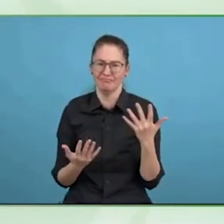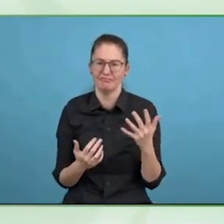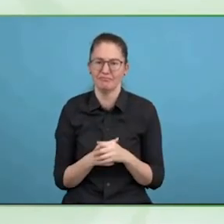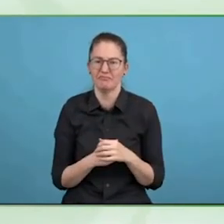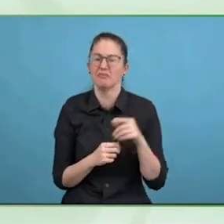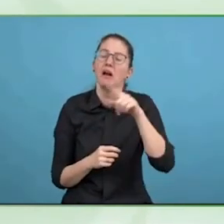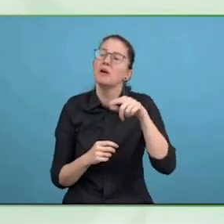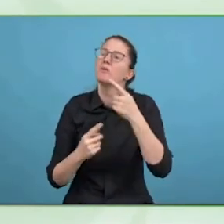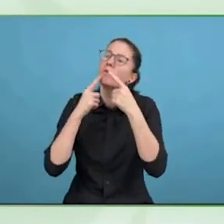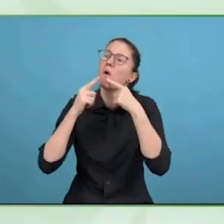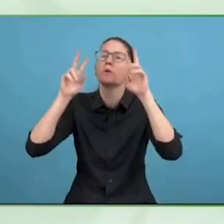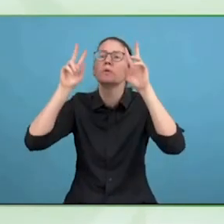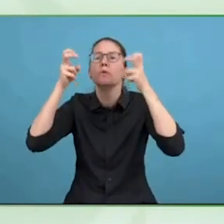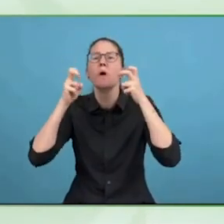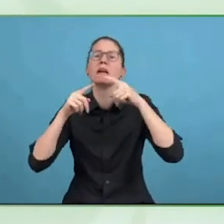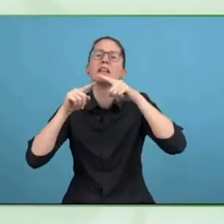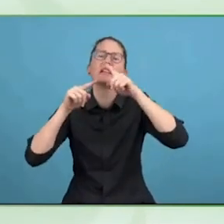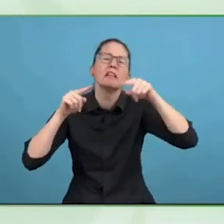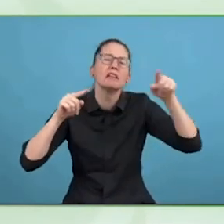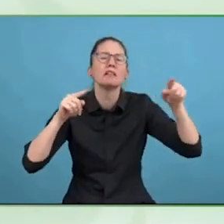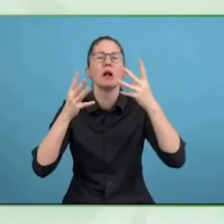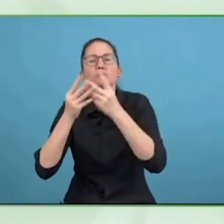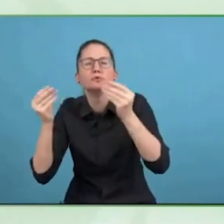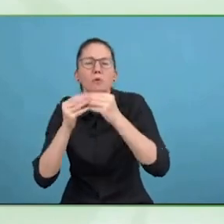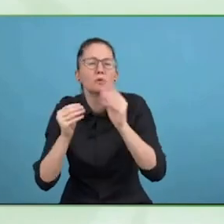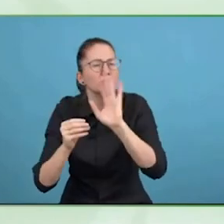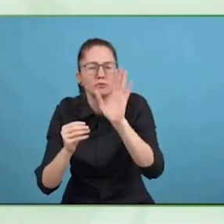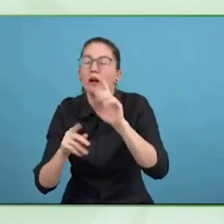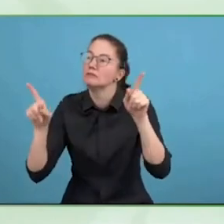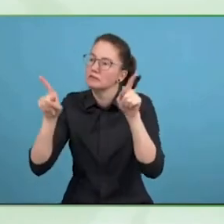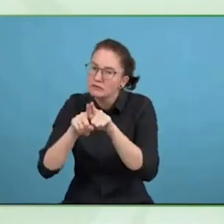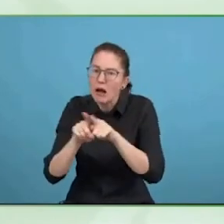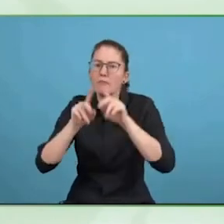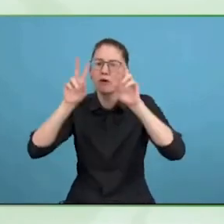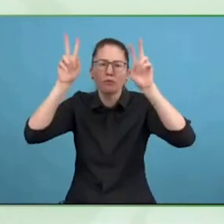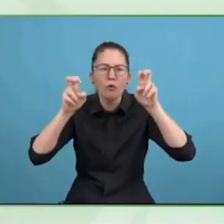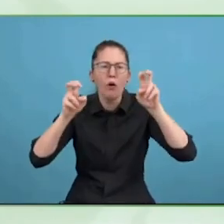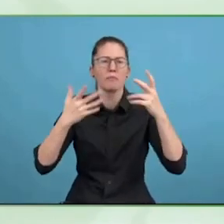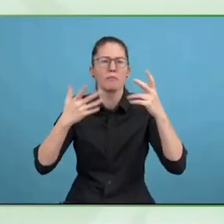The data evidence, 2.5 billion people around the world are affected.